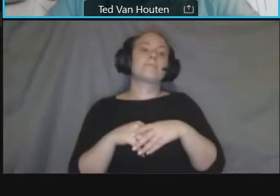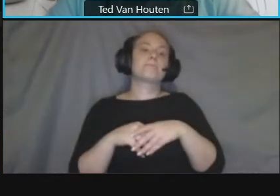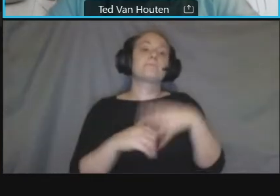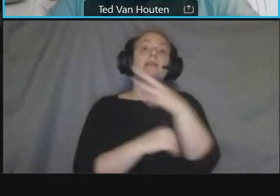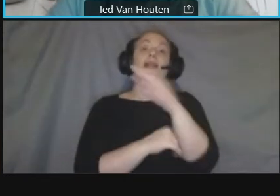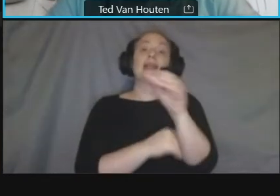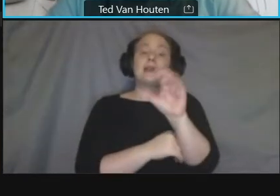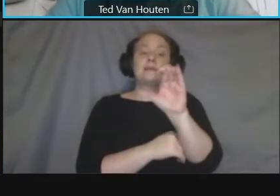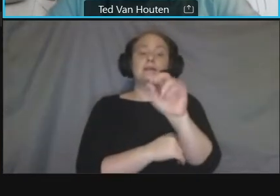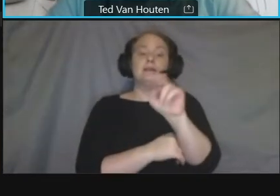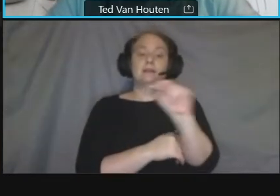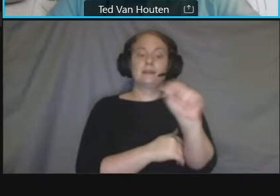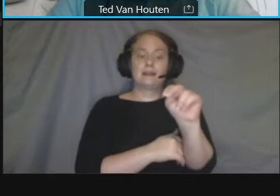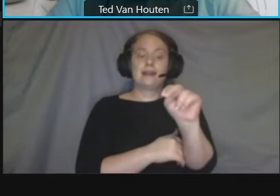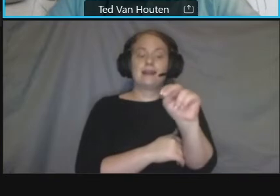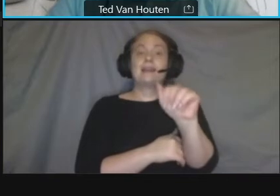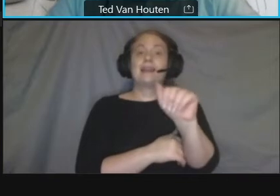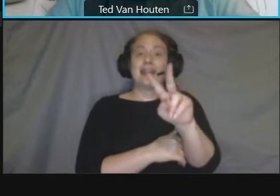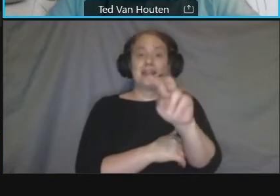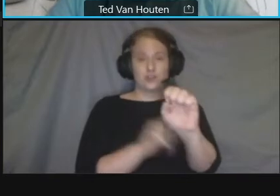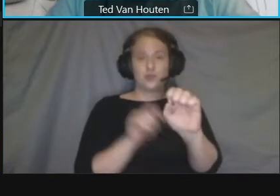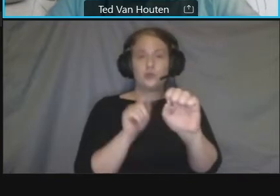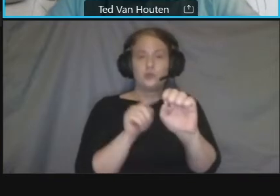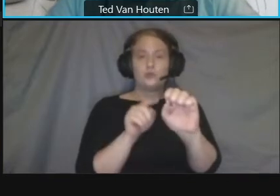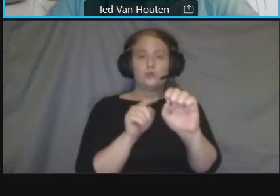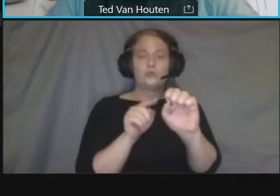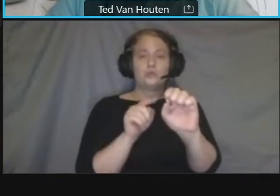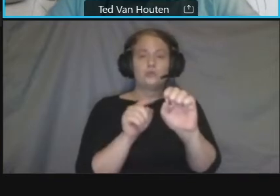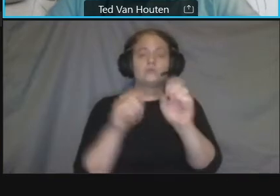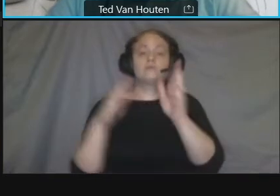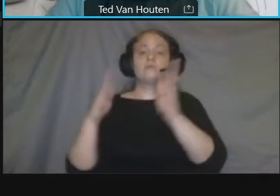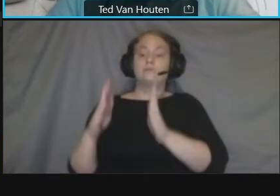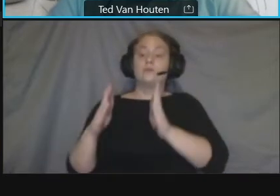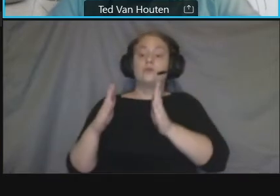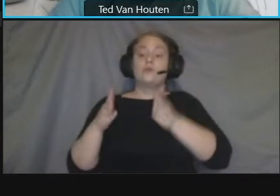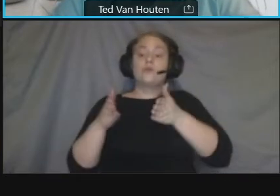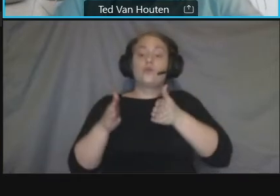building face but for connecticut avenue the roadway itself is not a part of this project